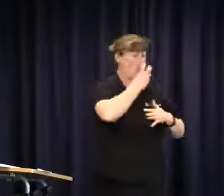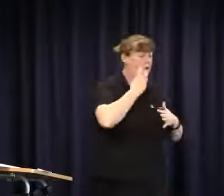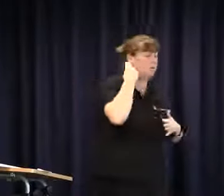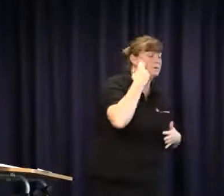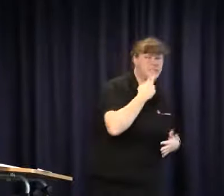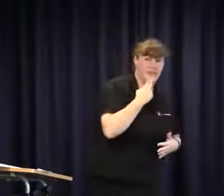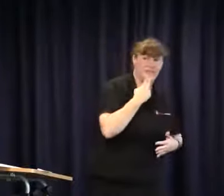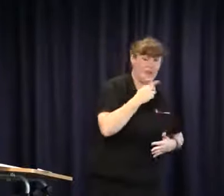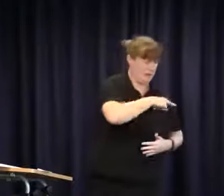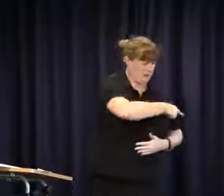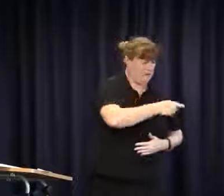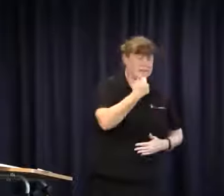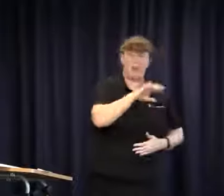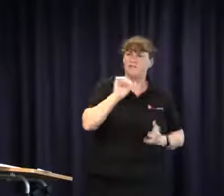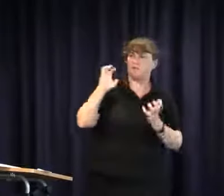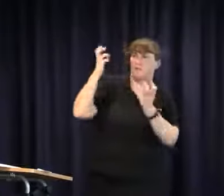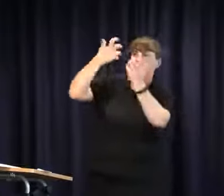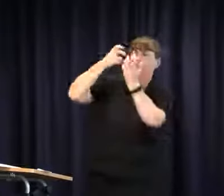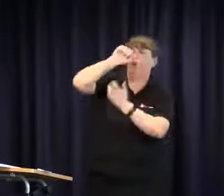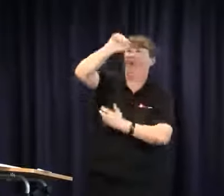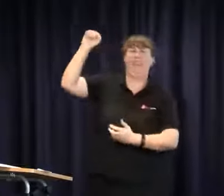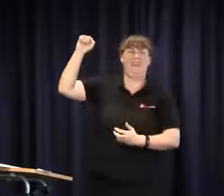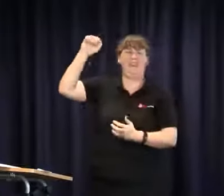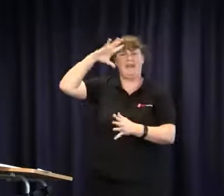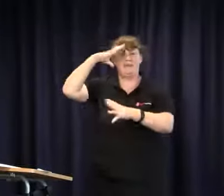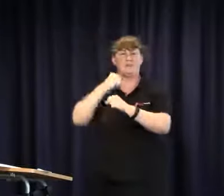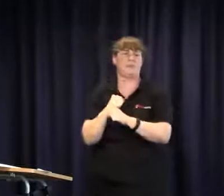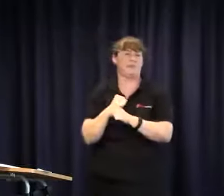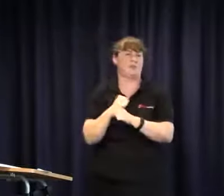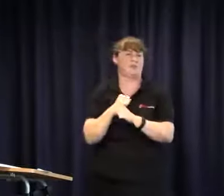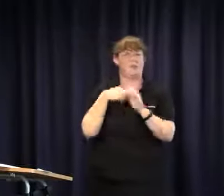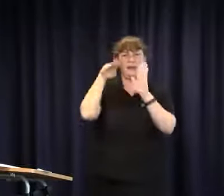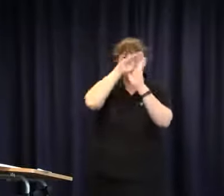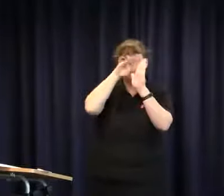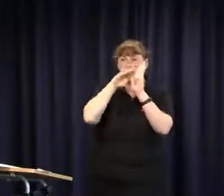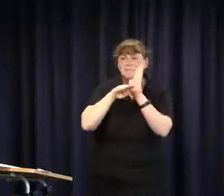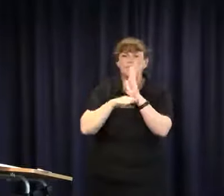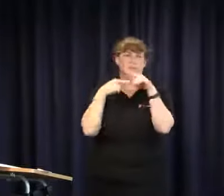it is a signing deaf person or an oral deaf person, they have to fit in with society's